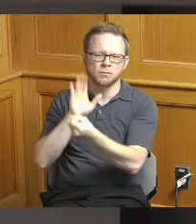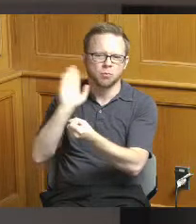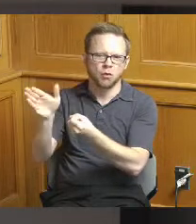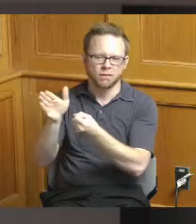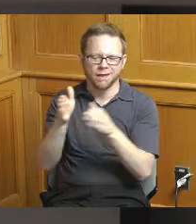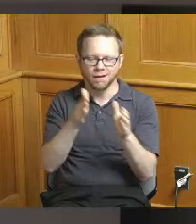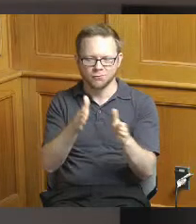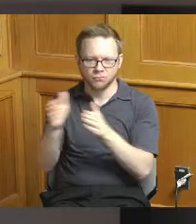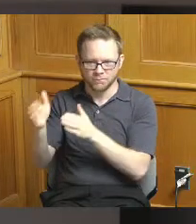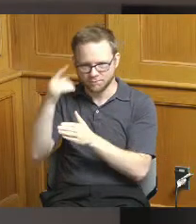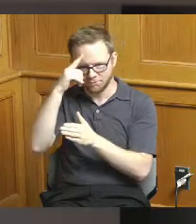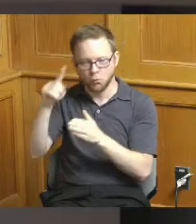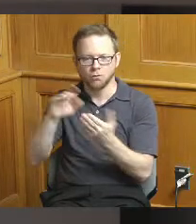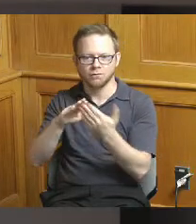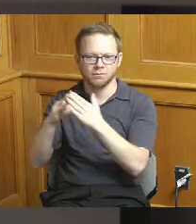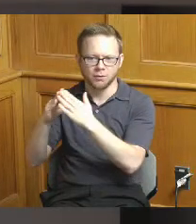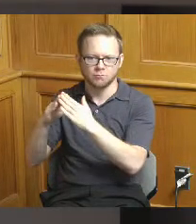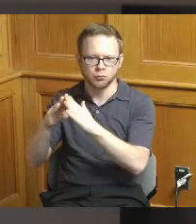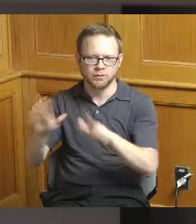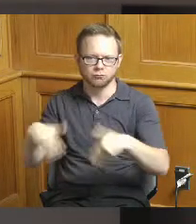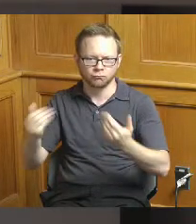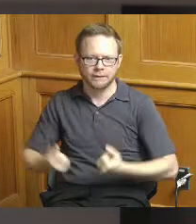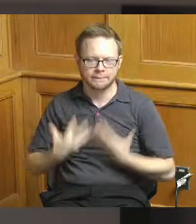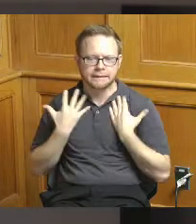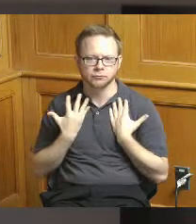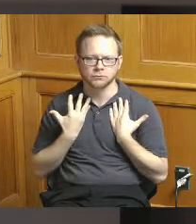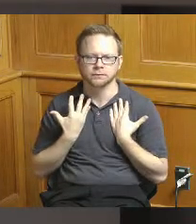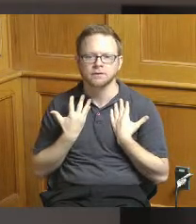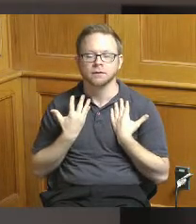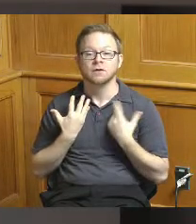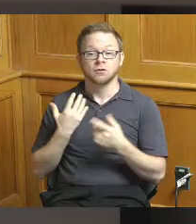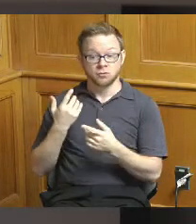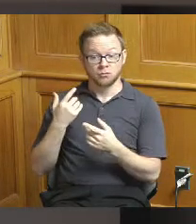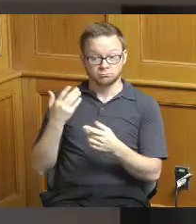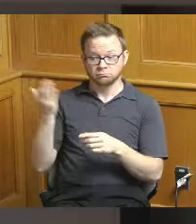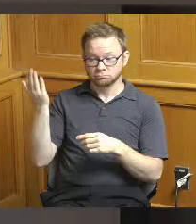funding tied up already in this project we've actually supported in the past with the CDAP grant